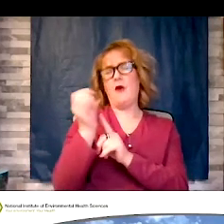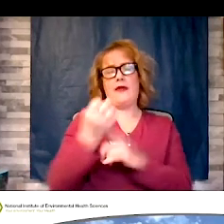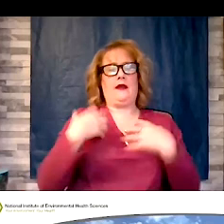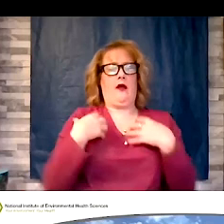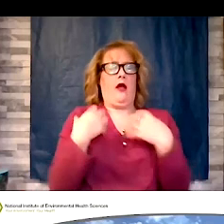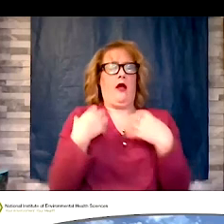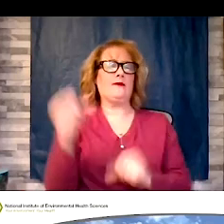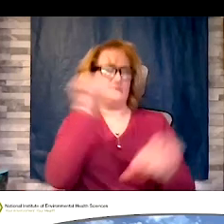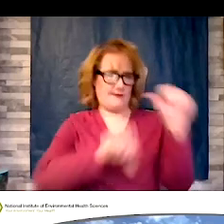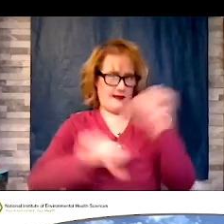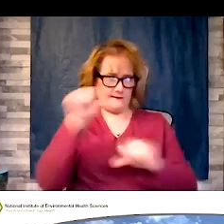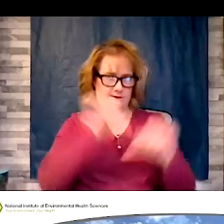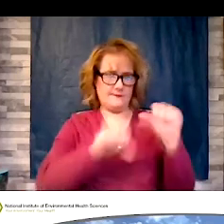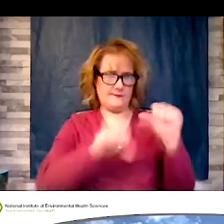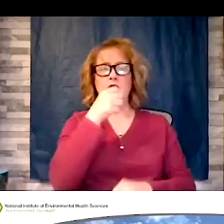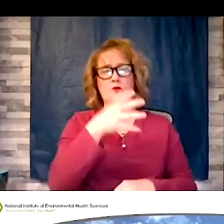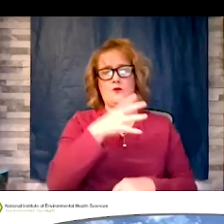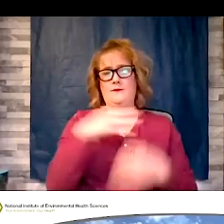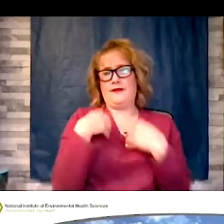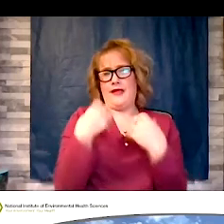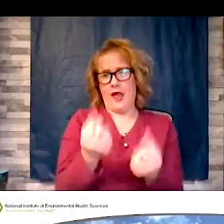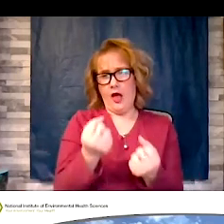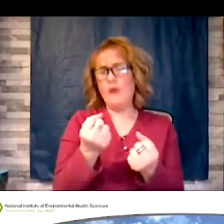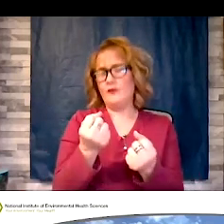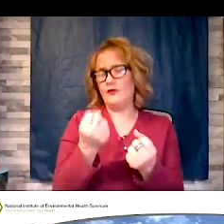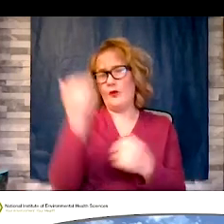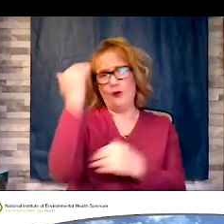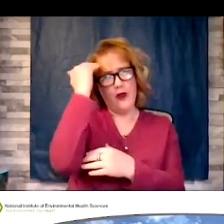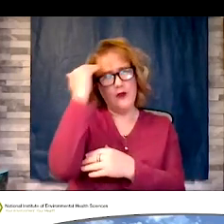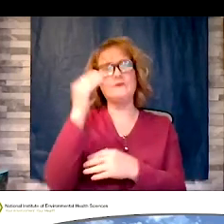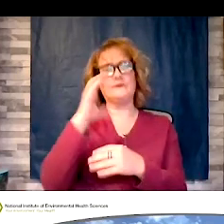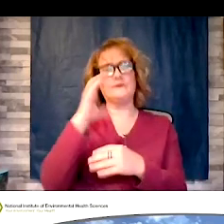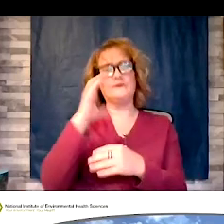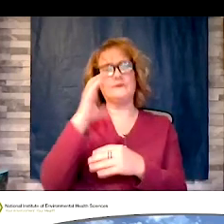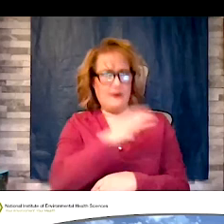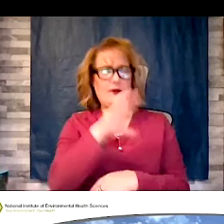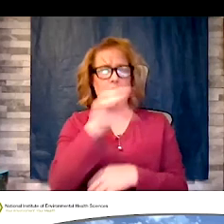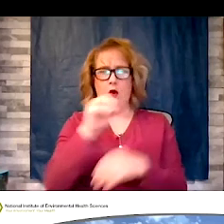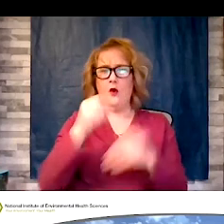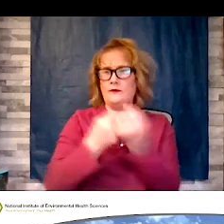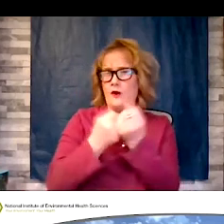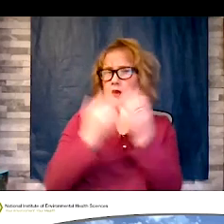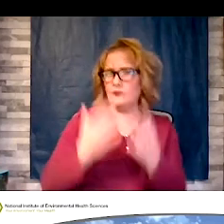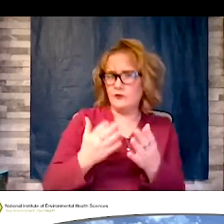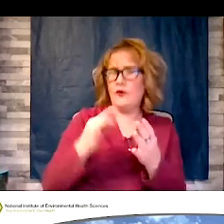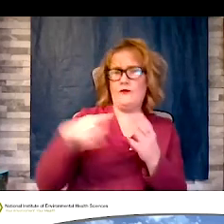committee, and our co-sponsors, the chapter of delta Sigma THETA